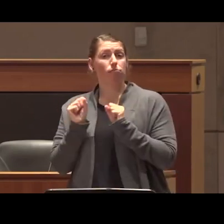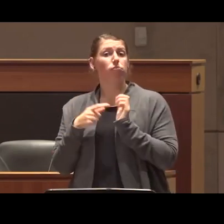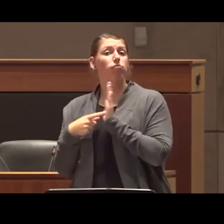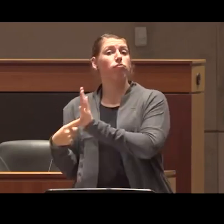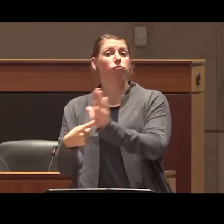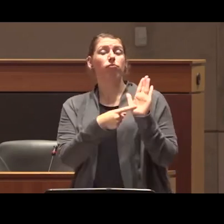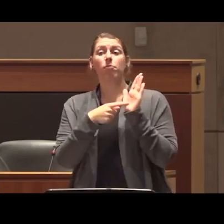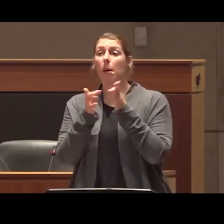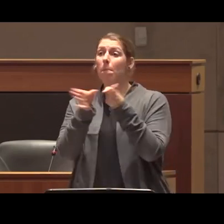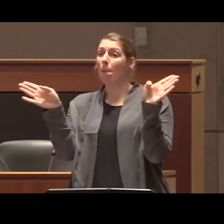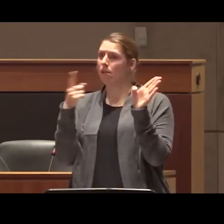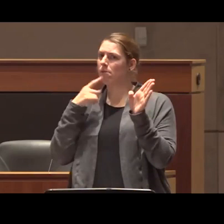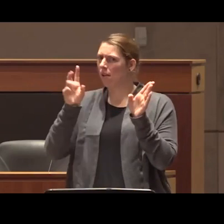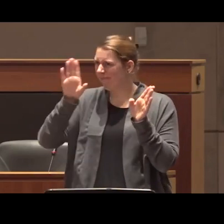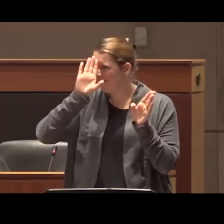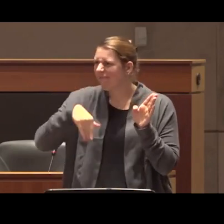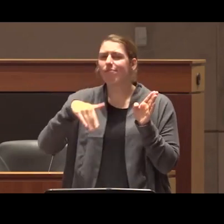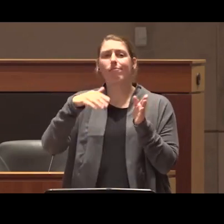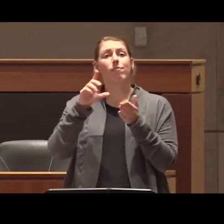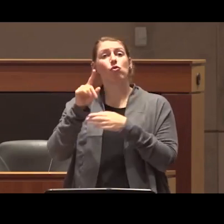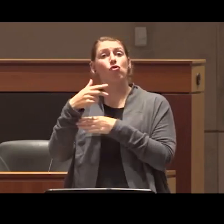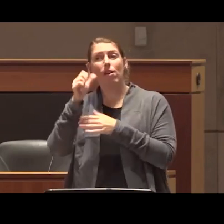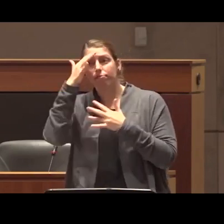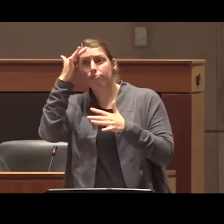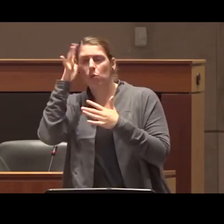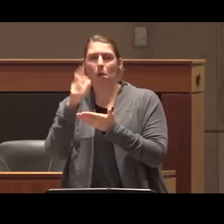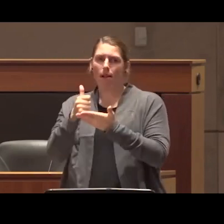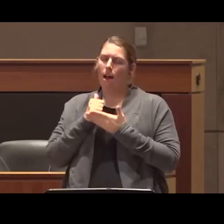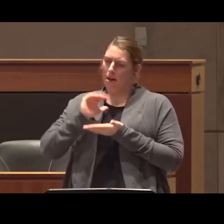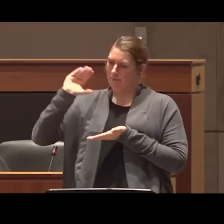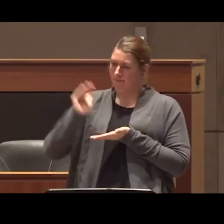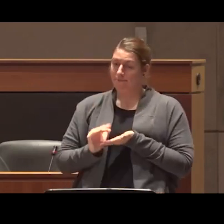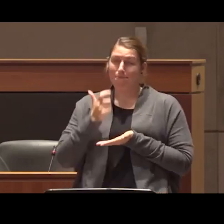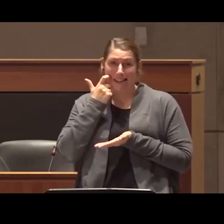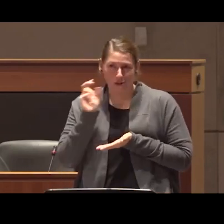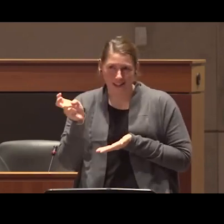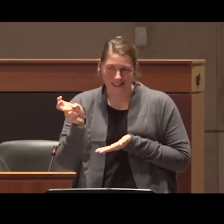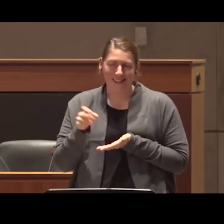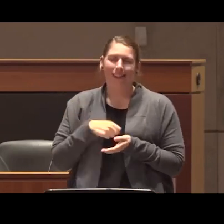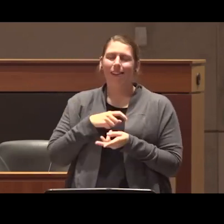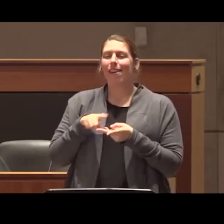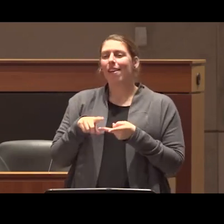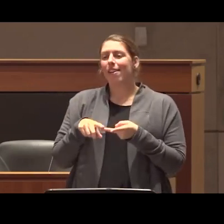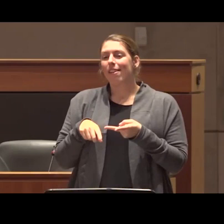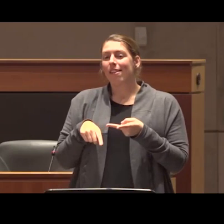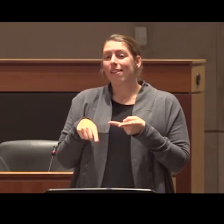Framing it as a treatment for other forms of drug use slash addiction for mental health